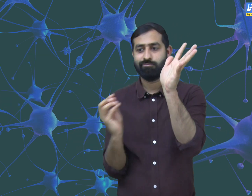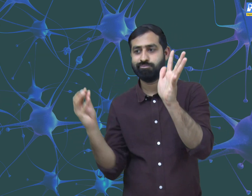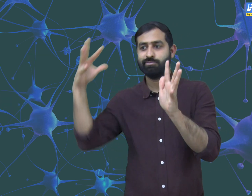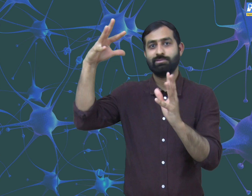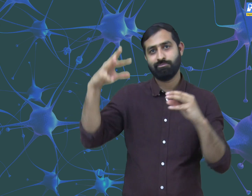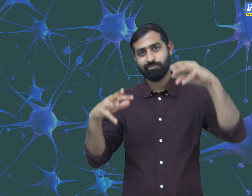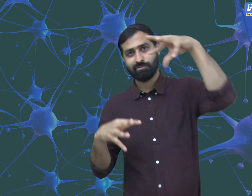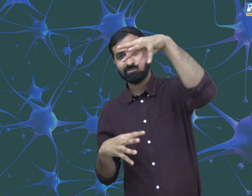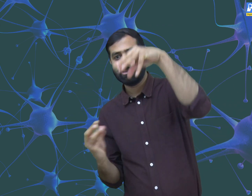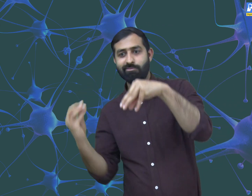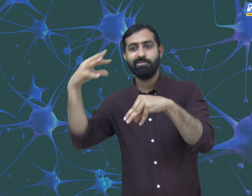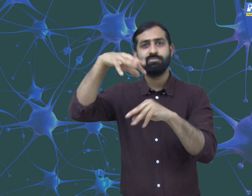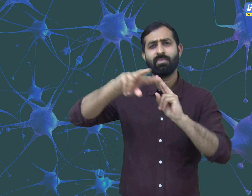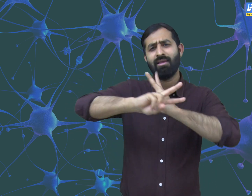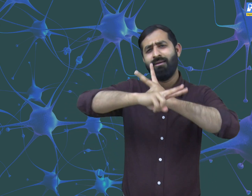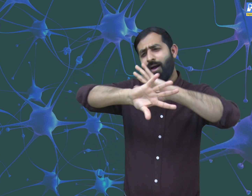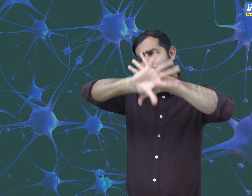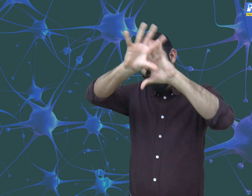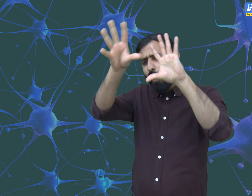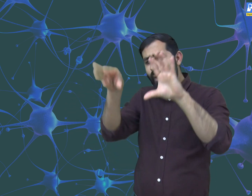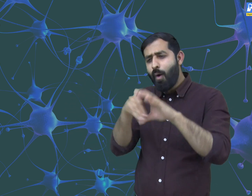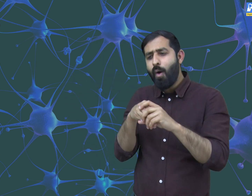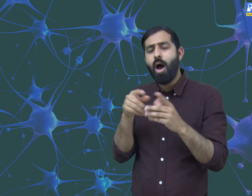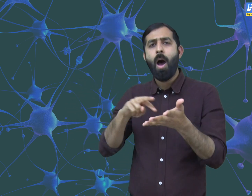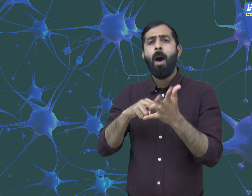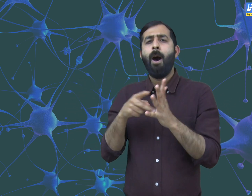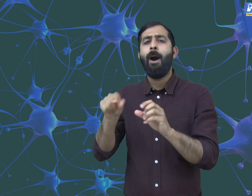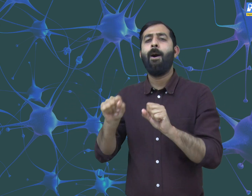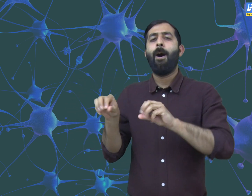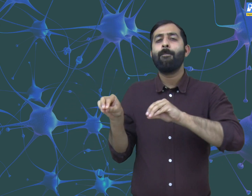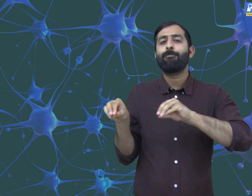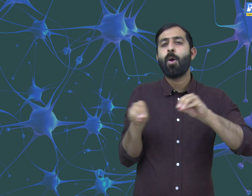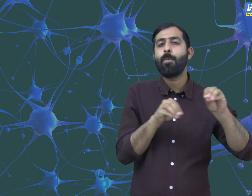These directional or tropic movements can be either towards the stimulus or away from it.